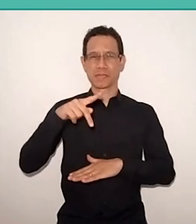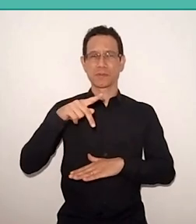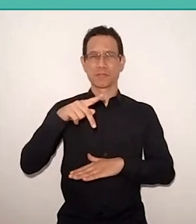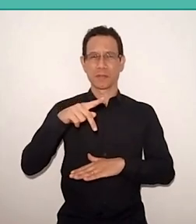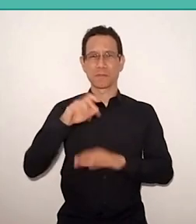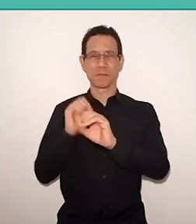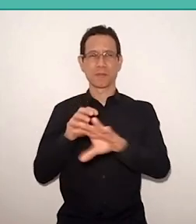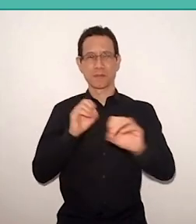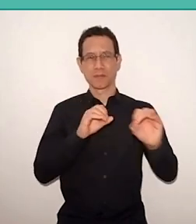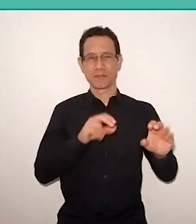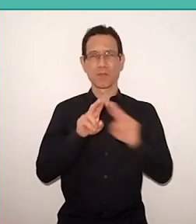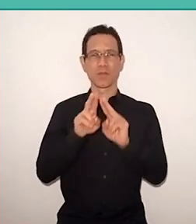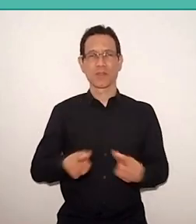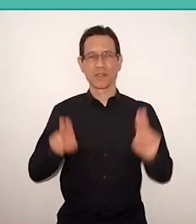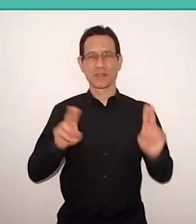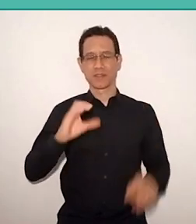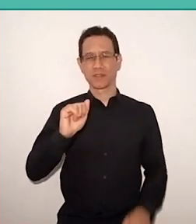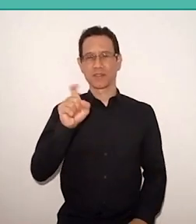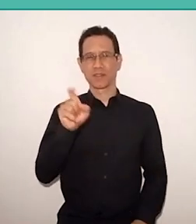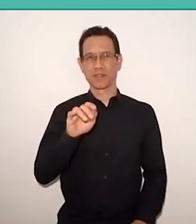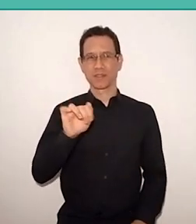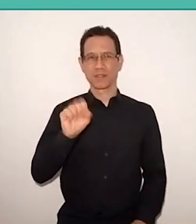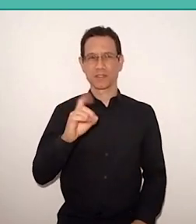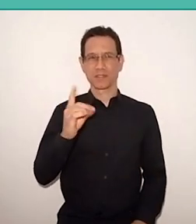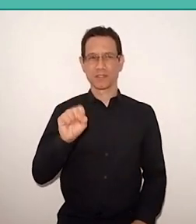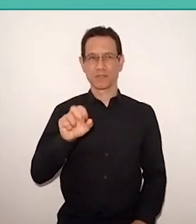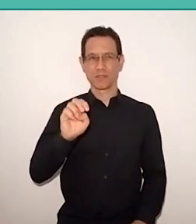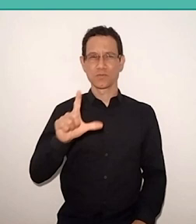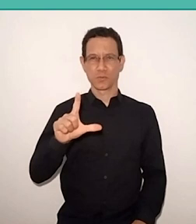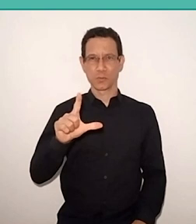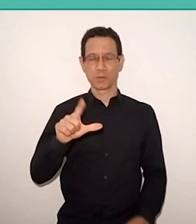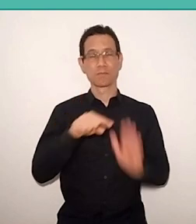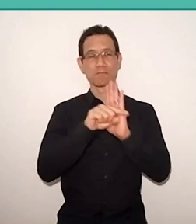from the “Universidade de Caxias do Sul” He is a senior researcher at CNPQ